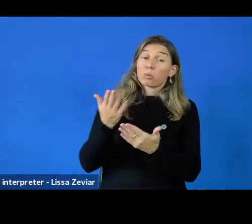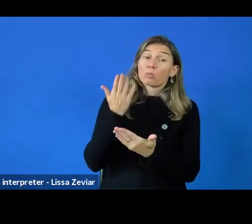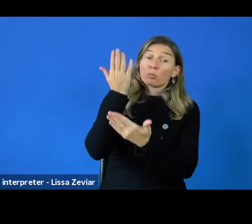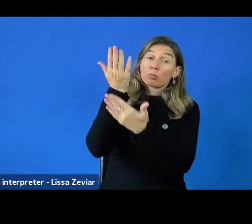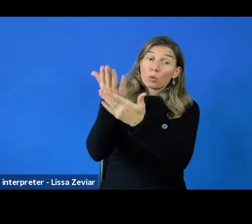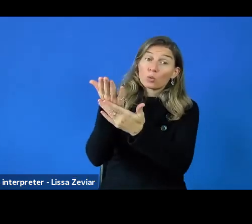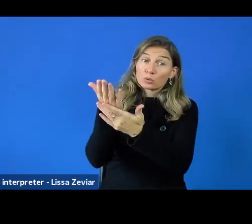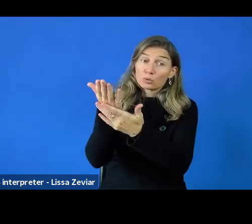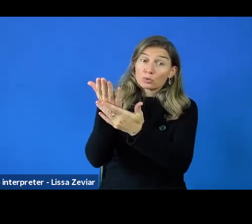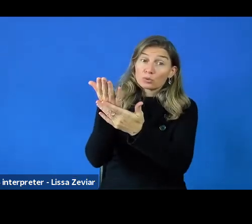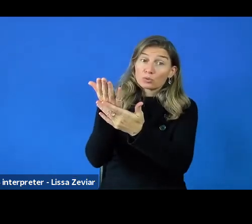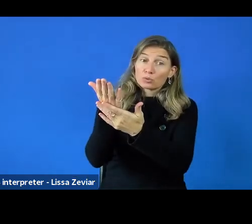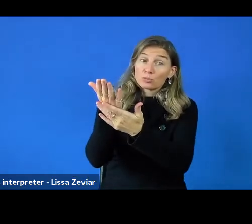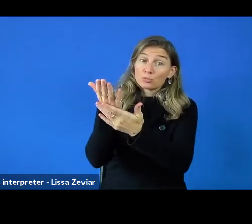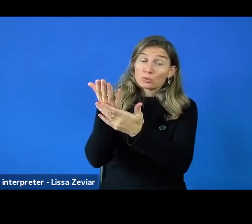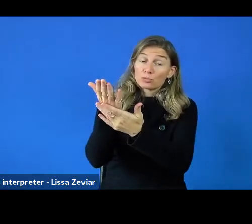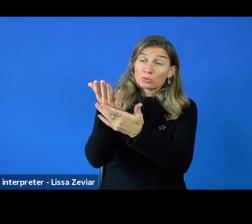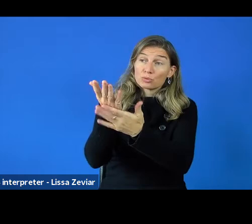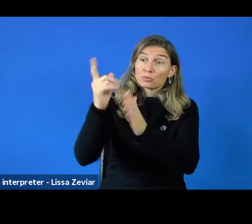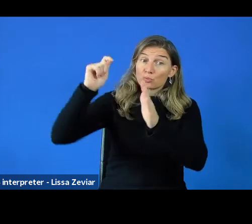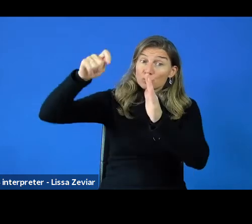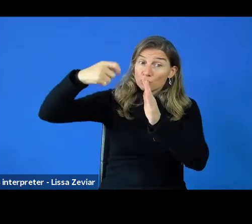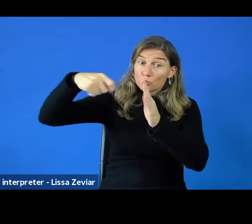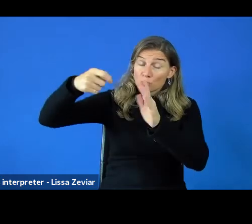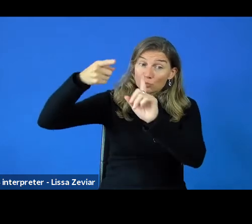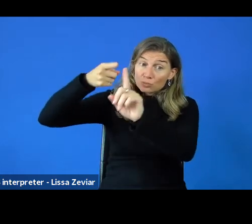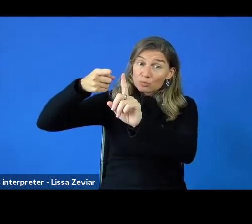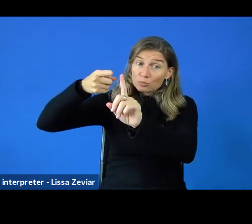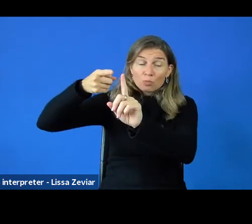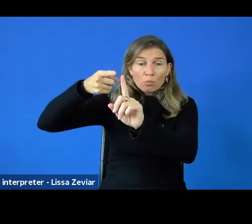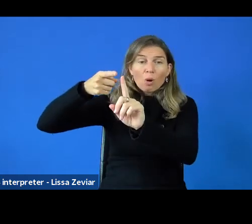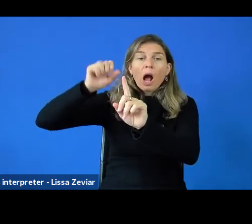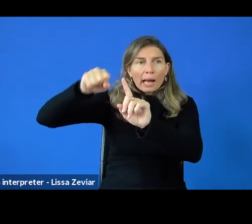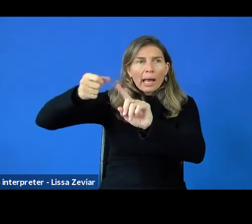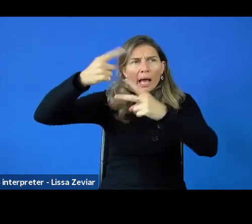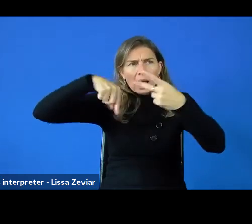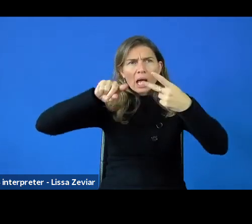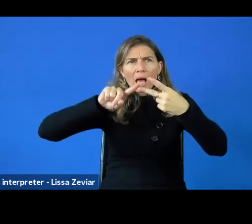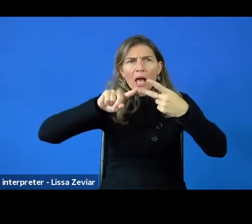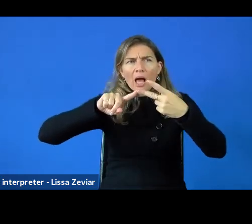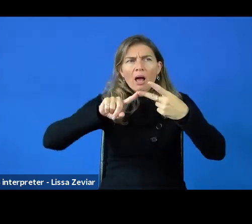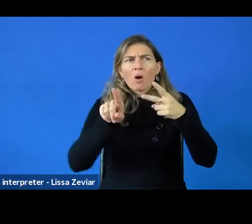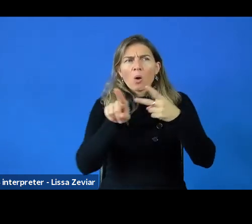Accessibility is a condition. For example, we have all these projects